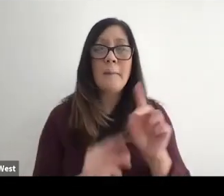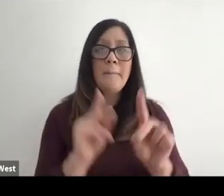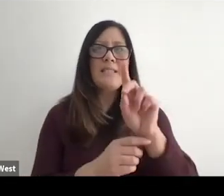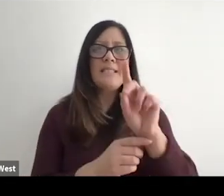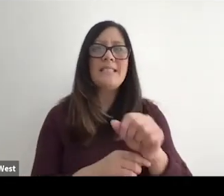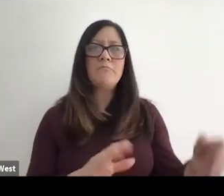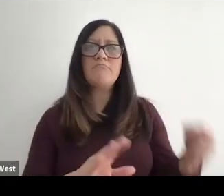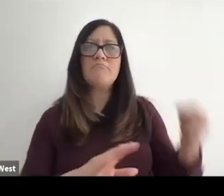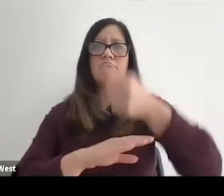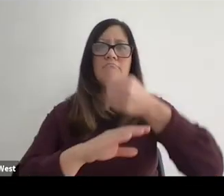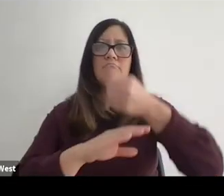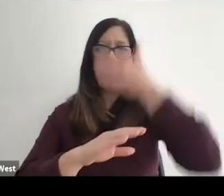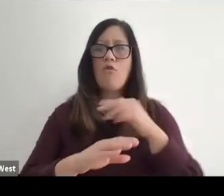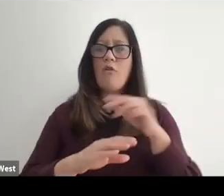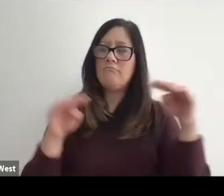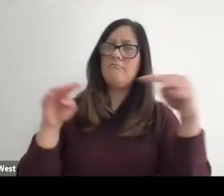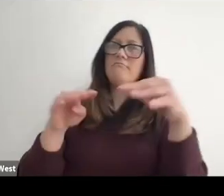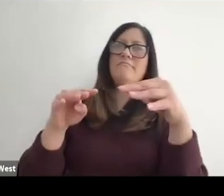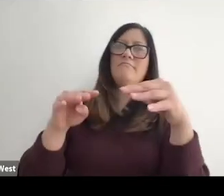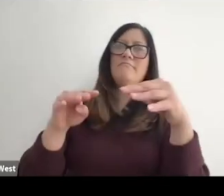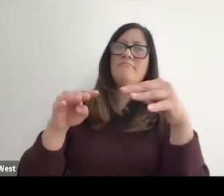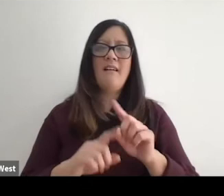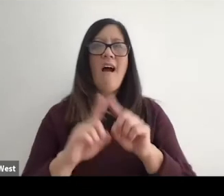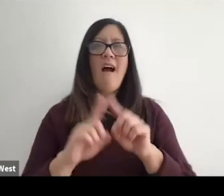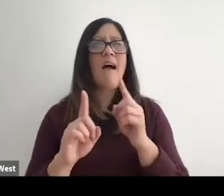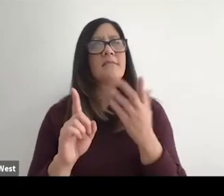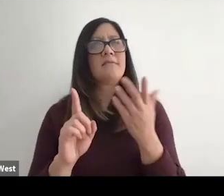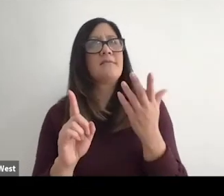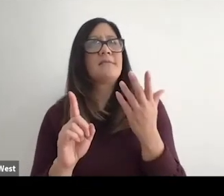We don't. We don't put people with disabilities up front like that unless they kind of